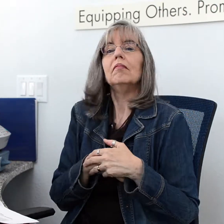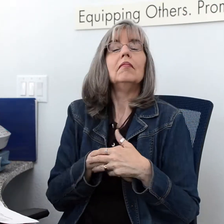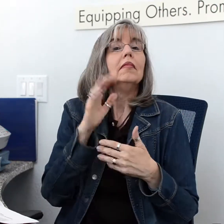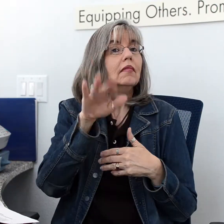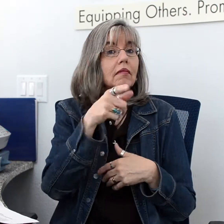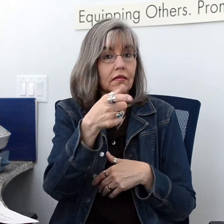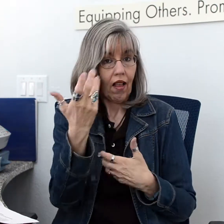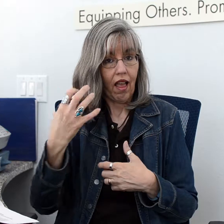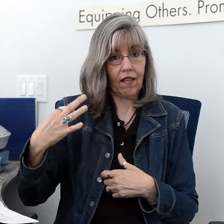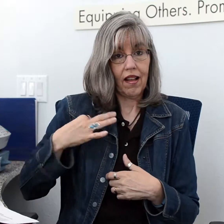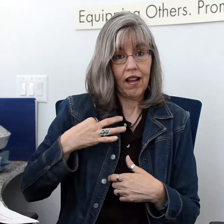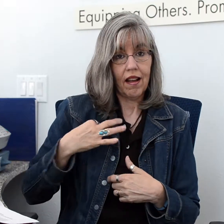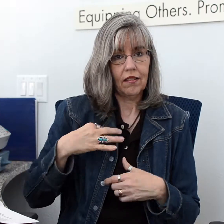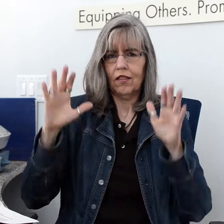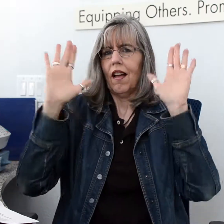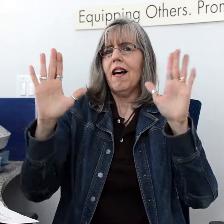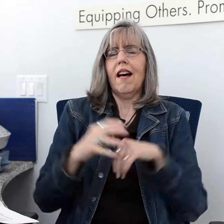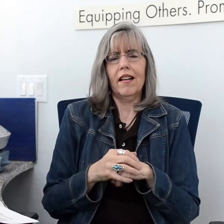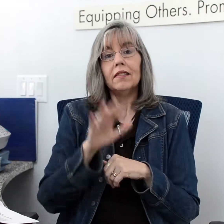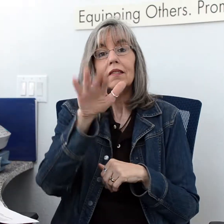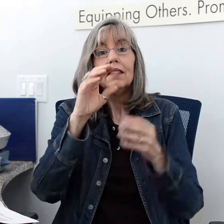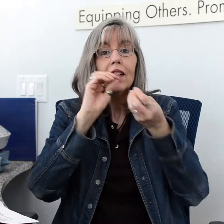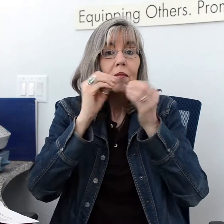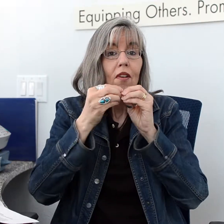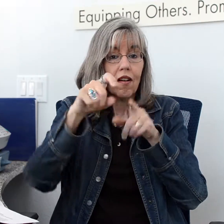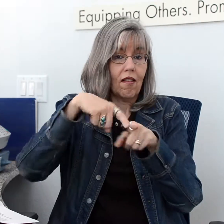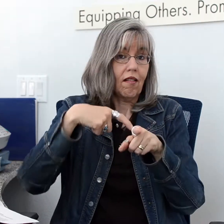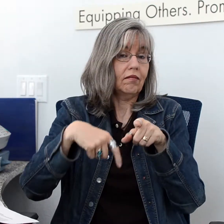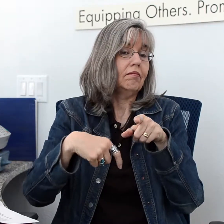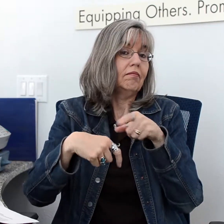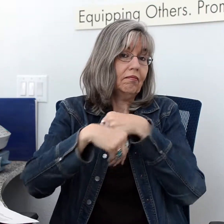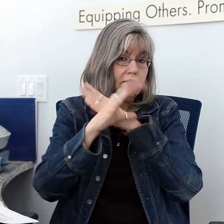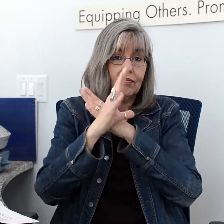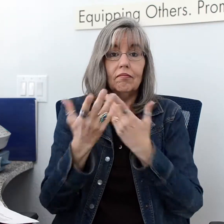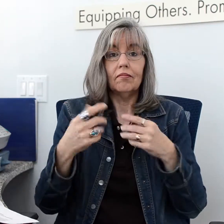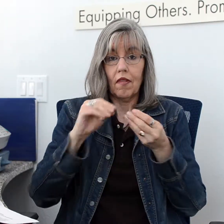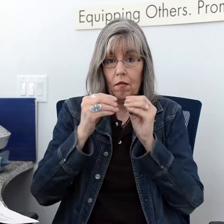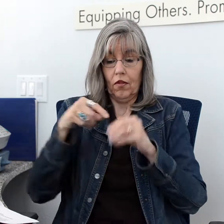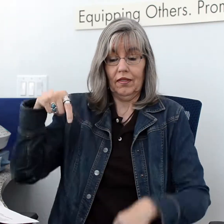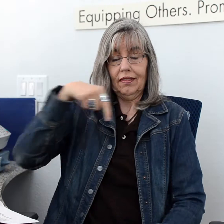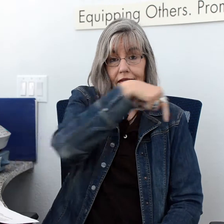Are you interested in volunteering? Great! Give us a call at the number here.